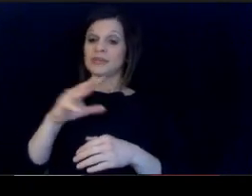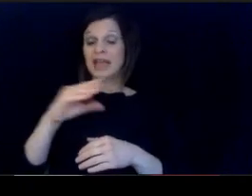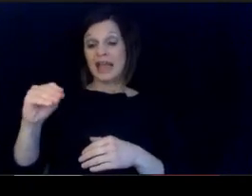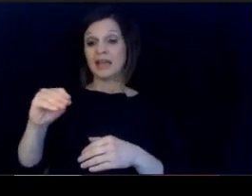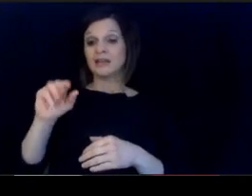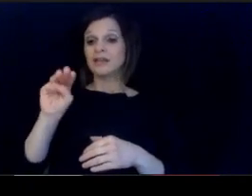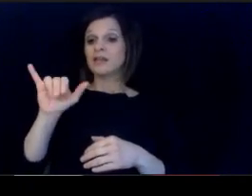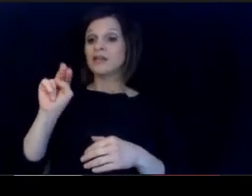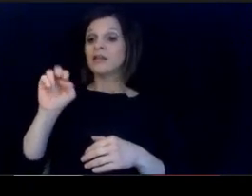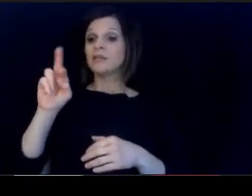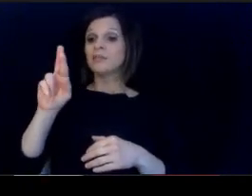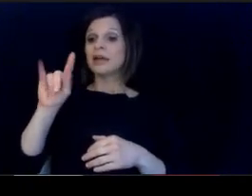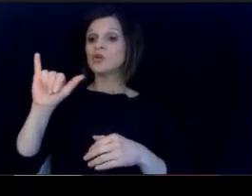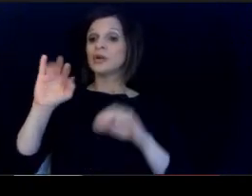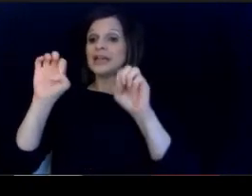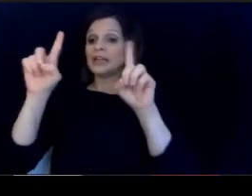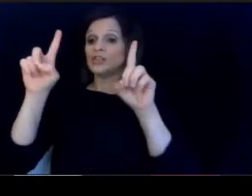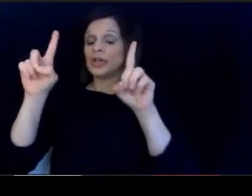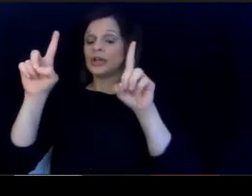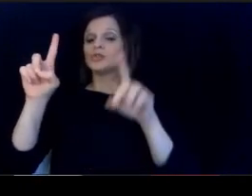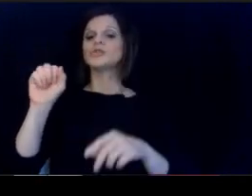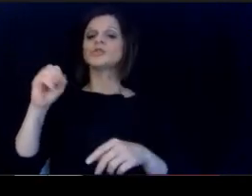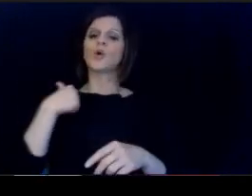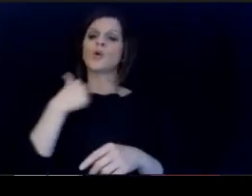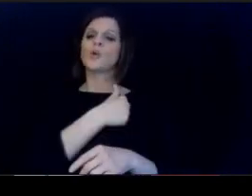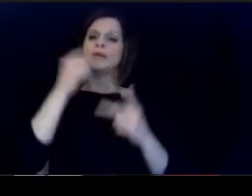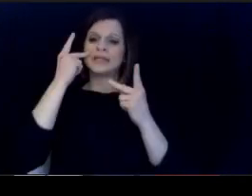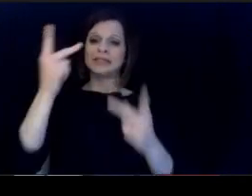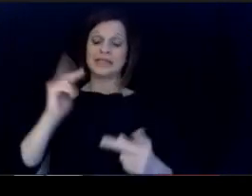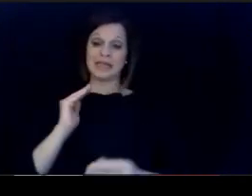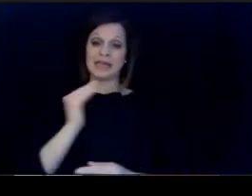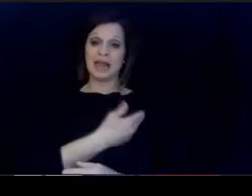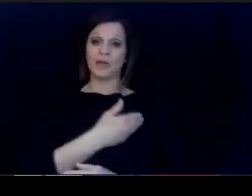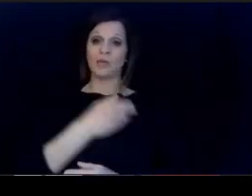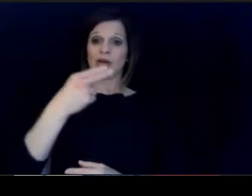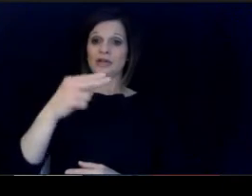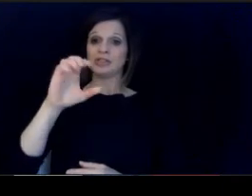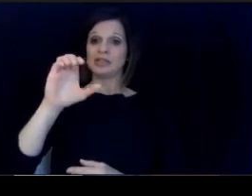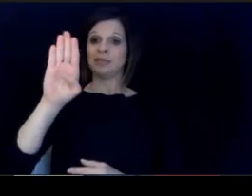education workforce so. We see our HBC use as.